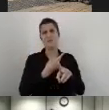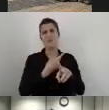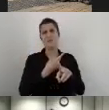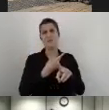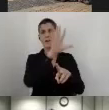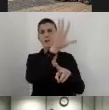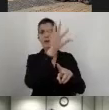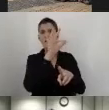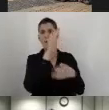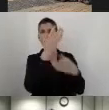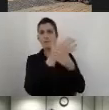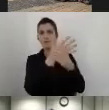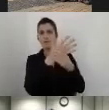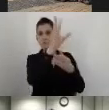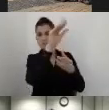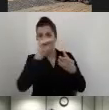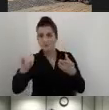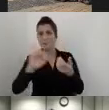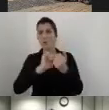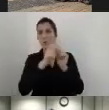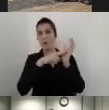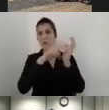or if I am doing the survey from my mobile phone,